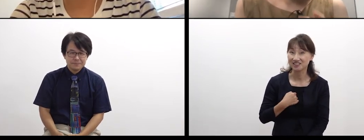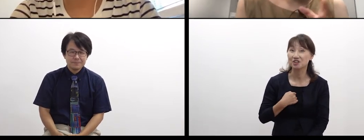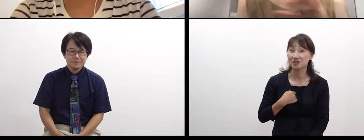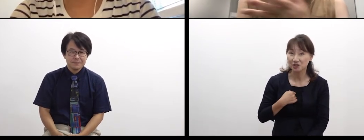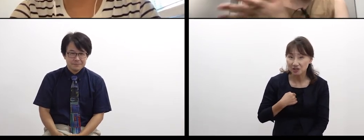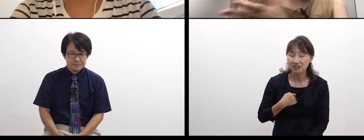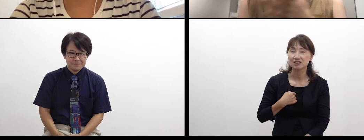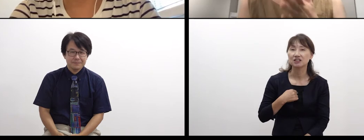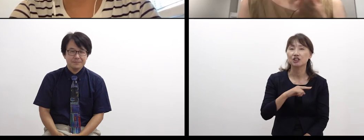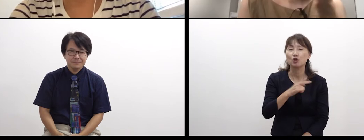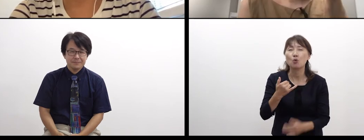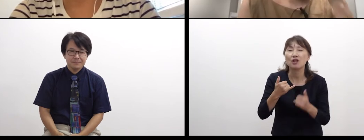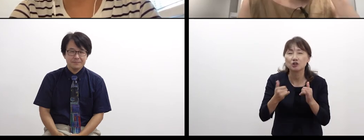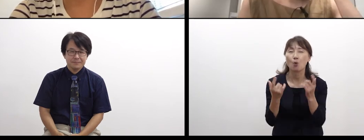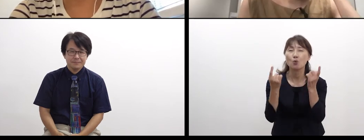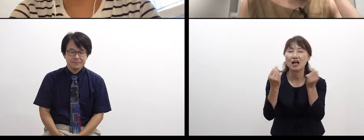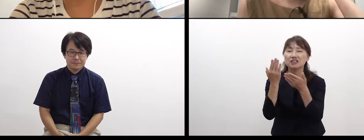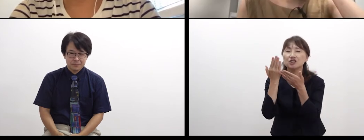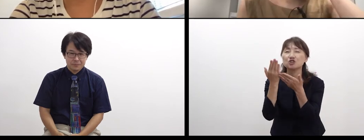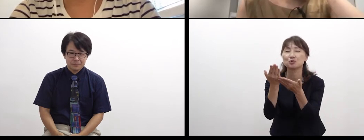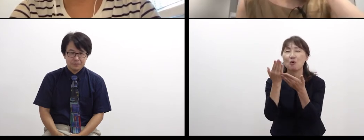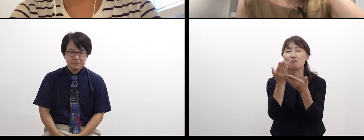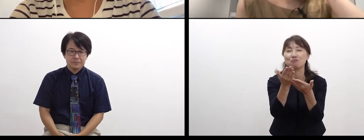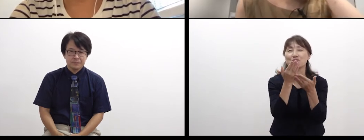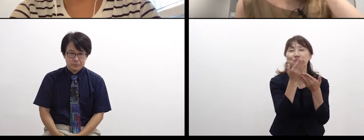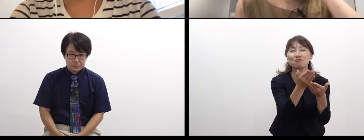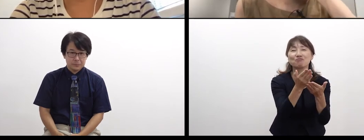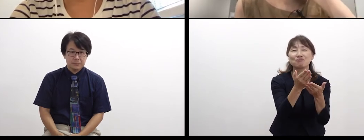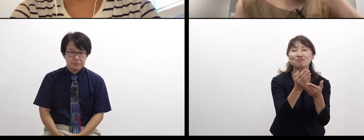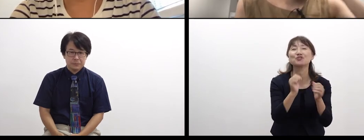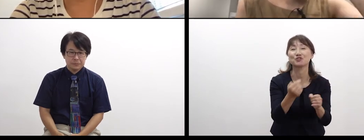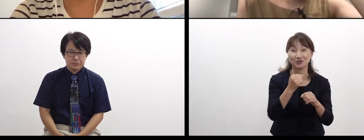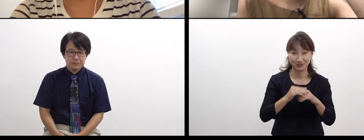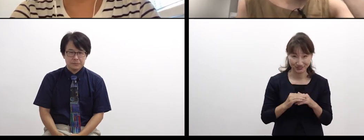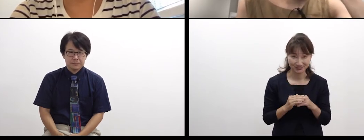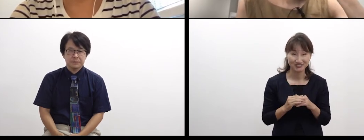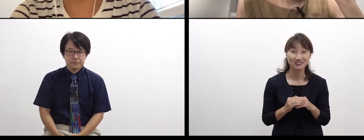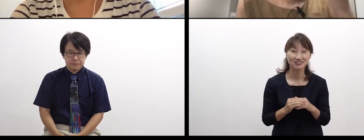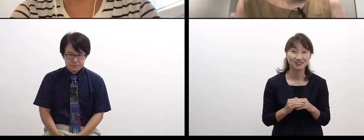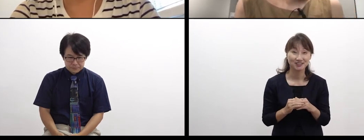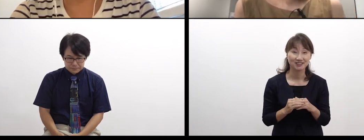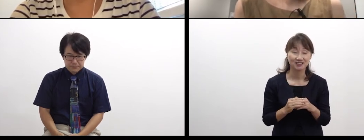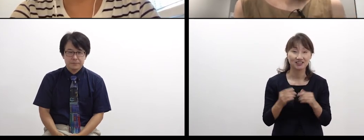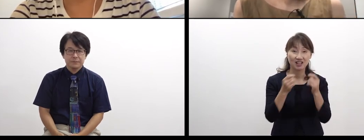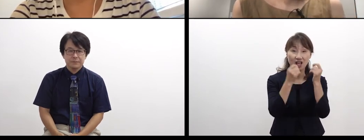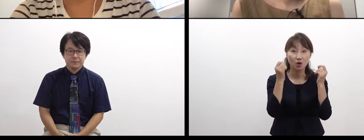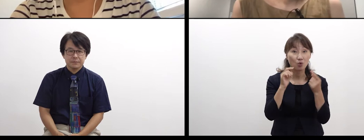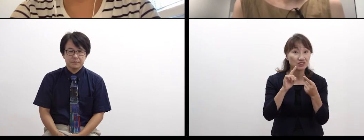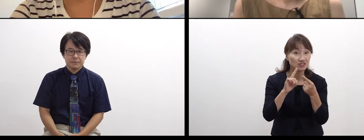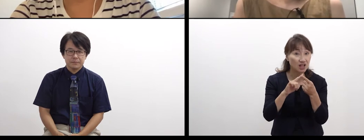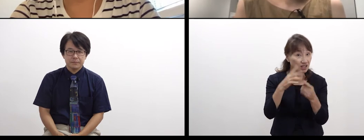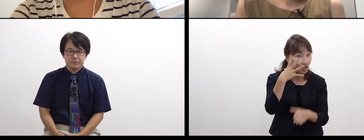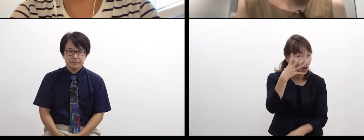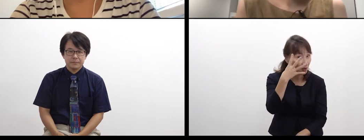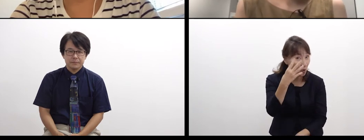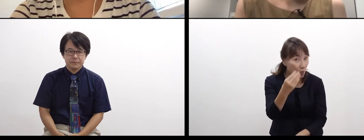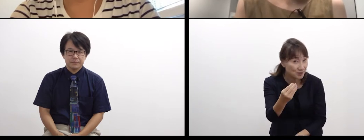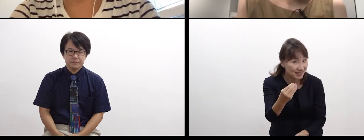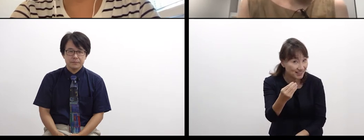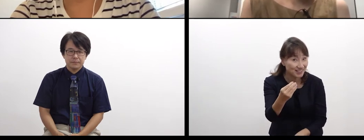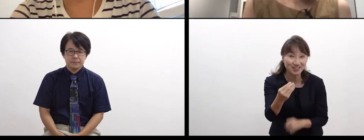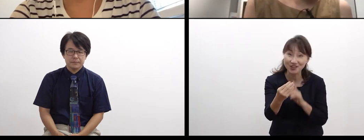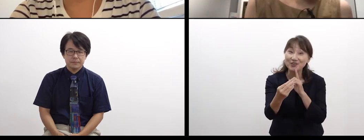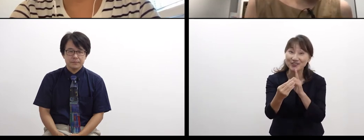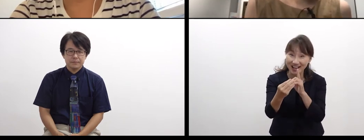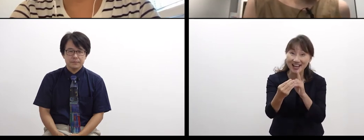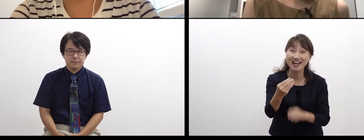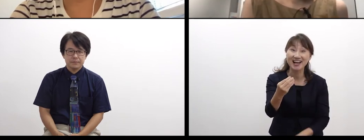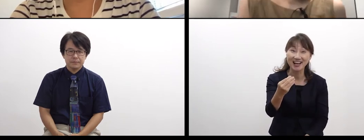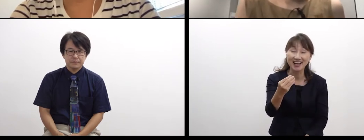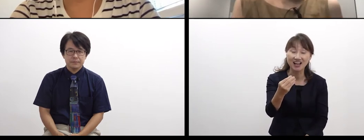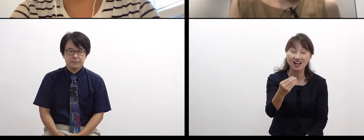to many people. This is about my personal interest.